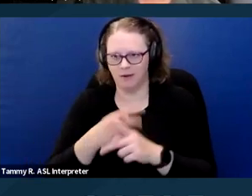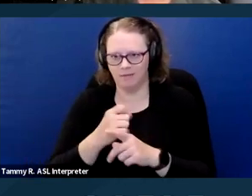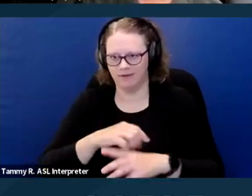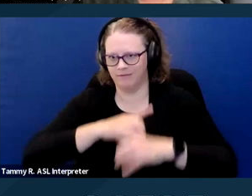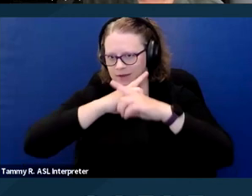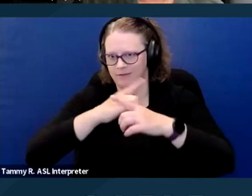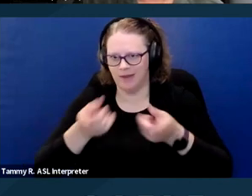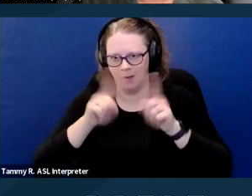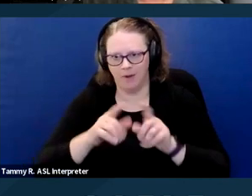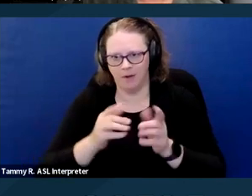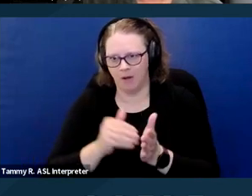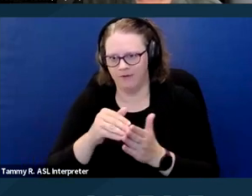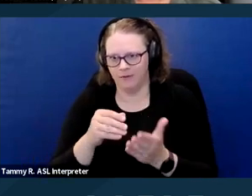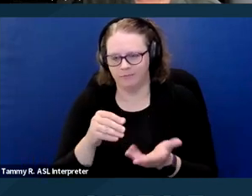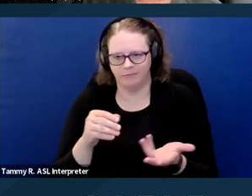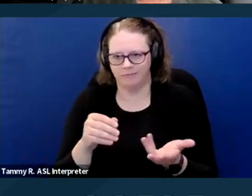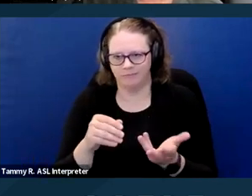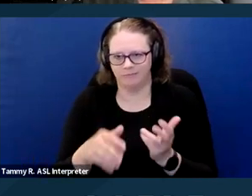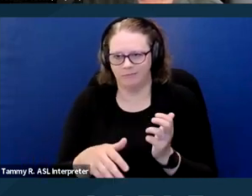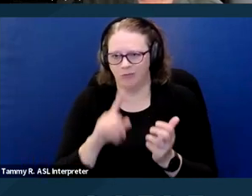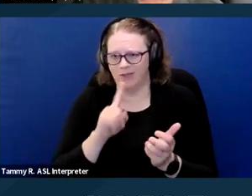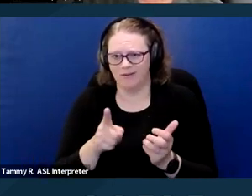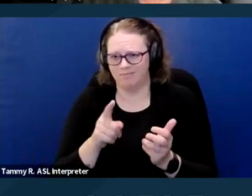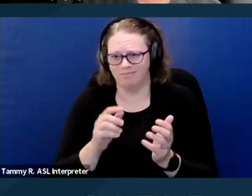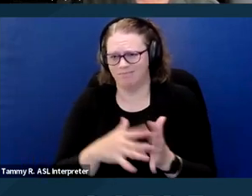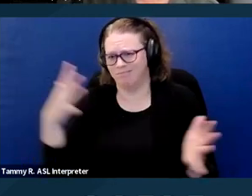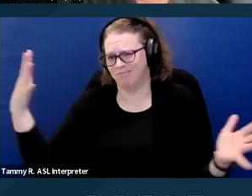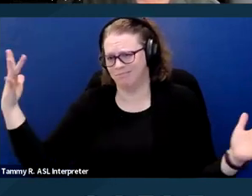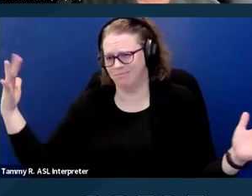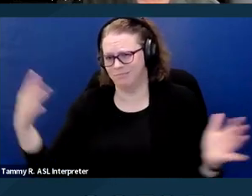if at all when talking about assistance animals and housing.